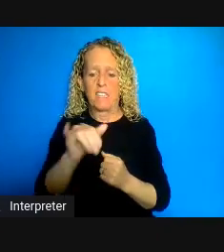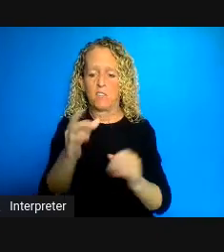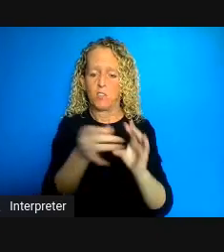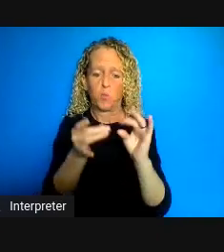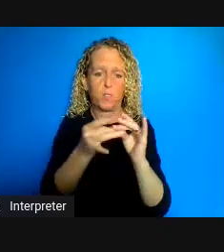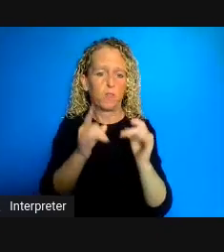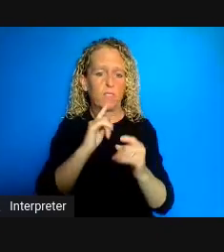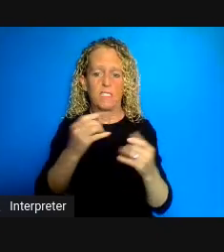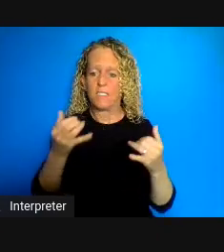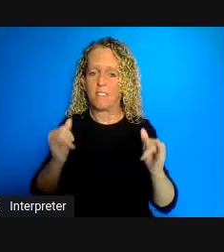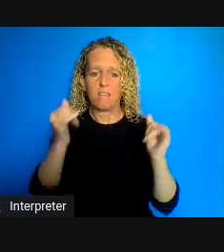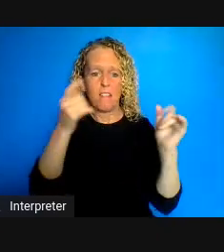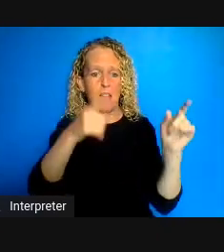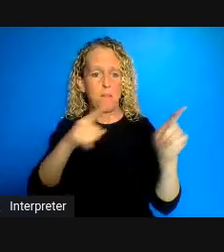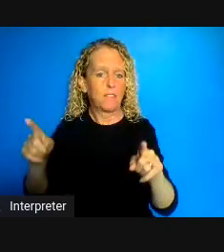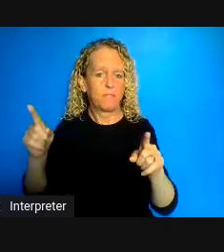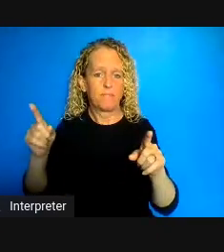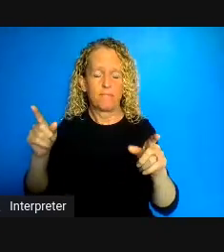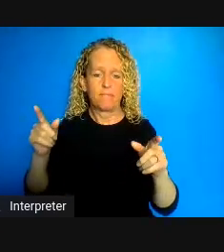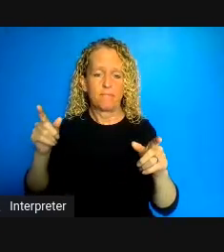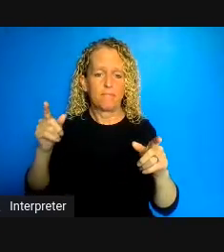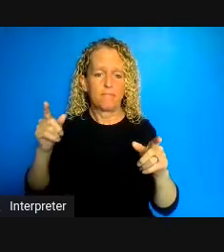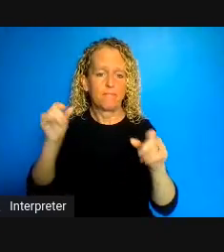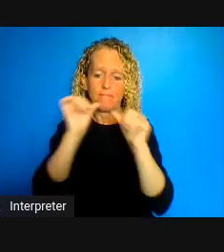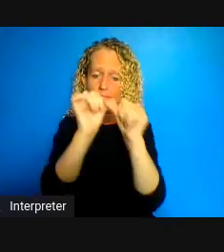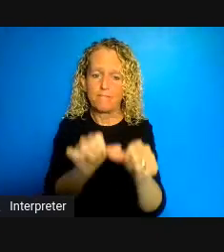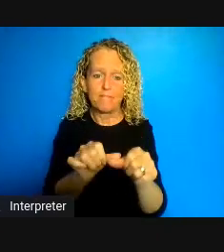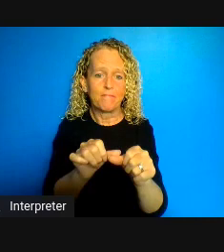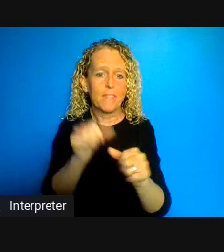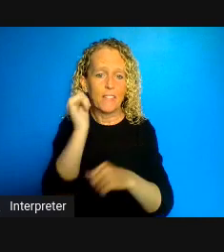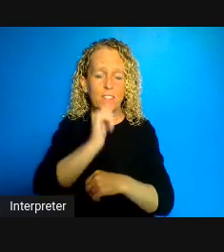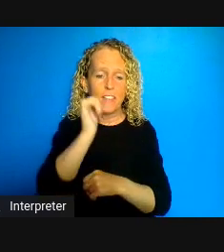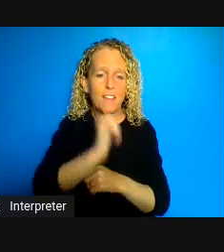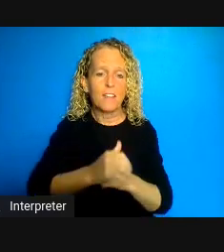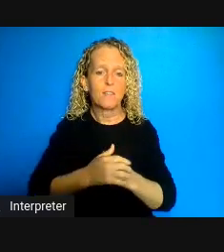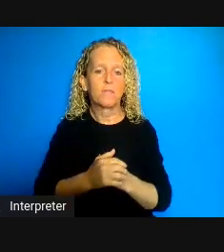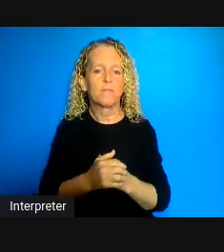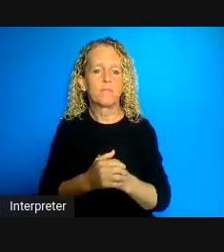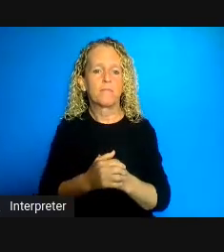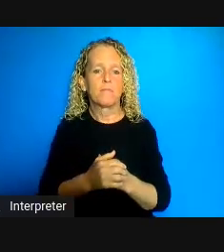people who may be described in this sector as you know high acuity or hard